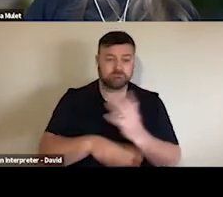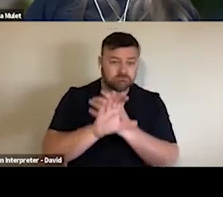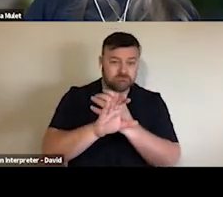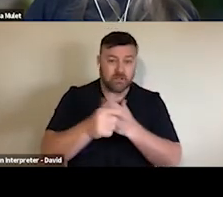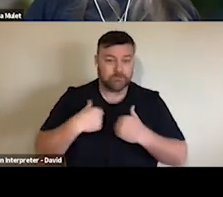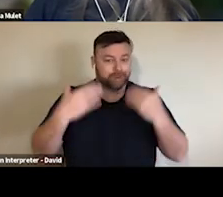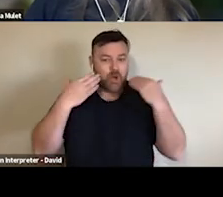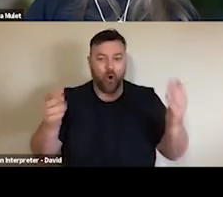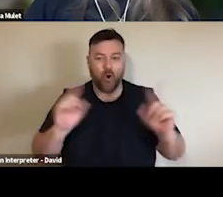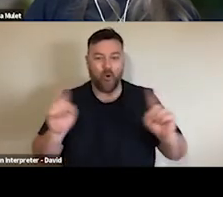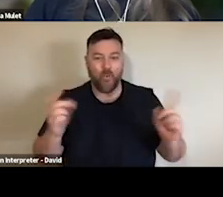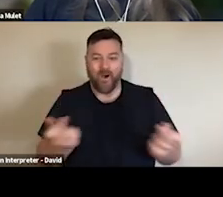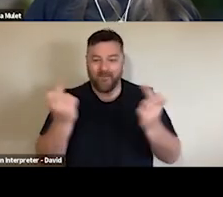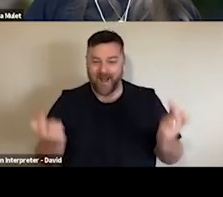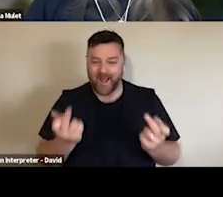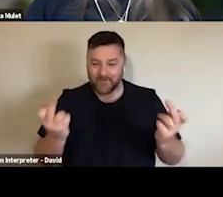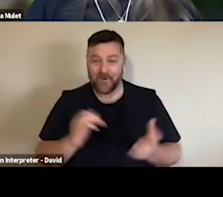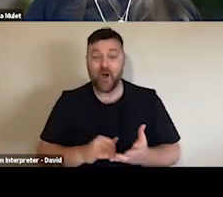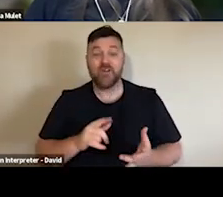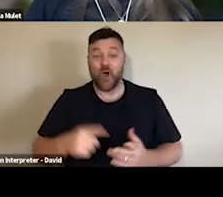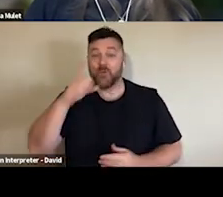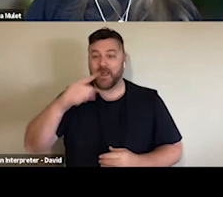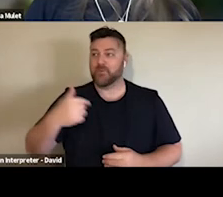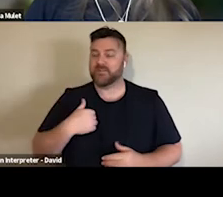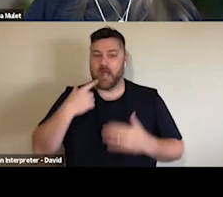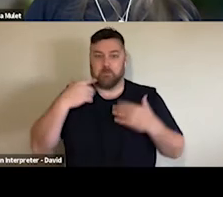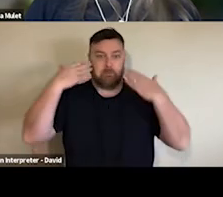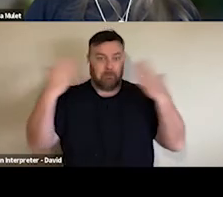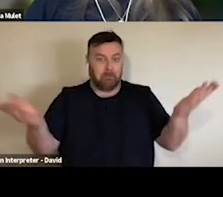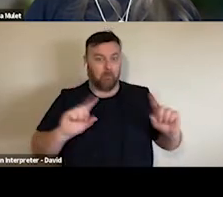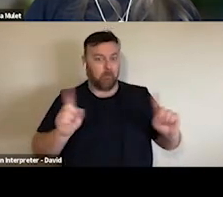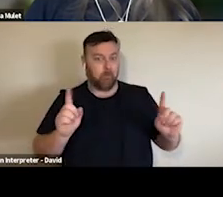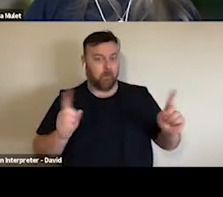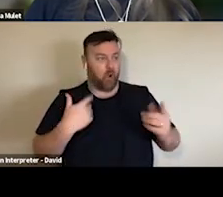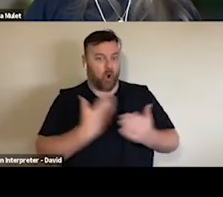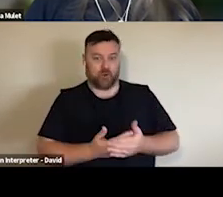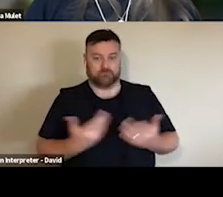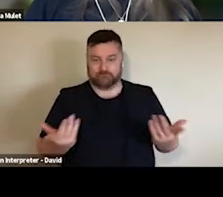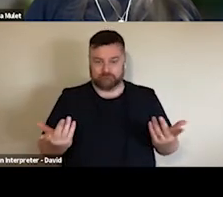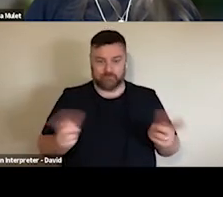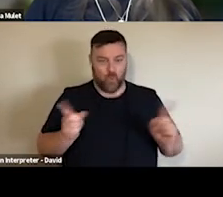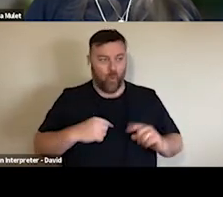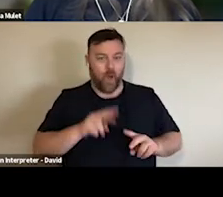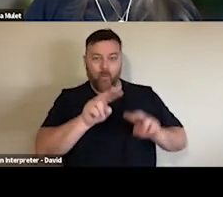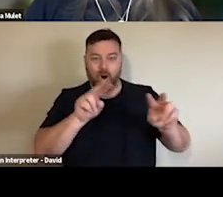we haven't really done the work in terms of We don't know what consumers want. Exactly.